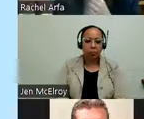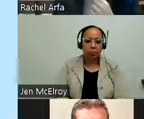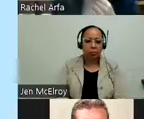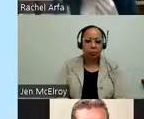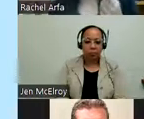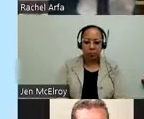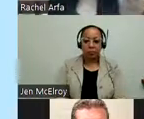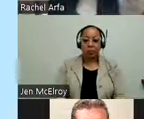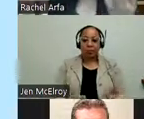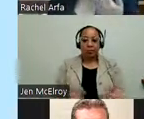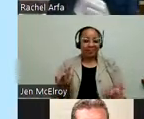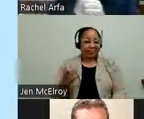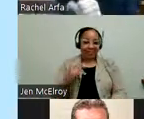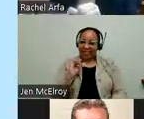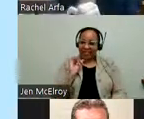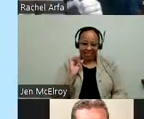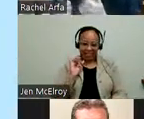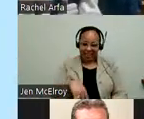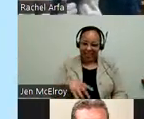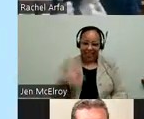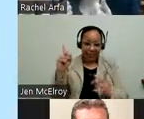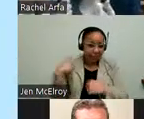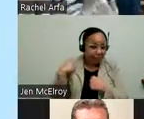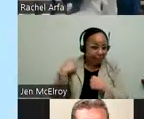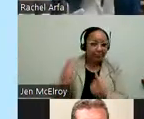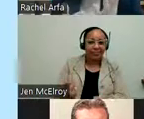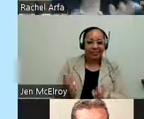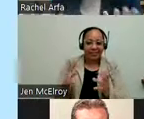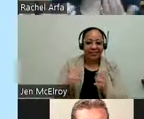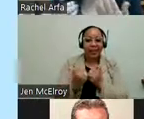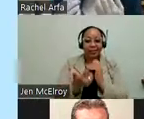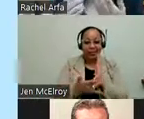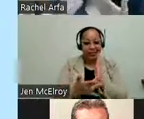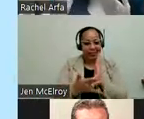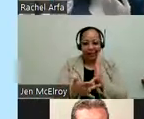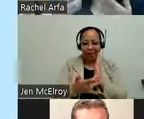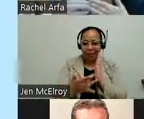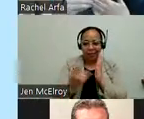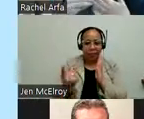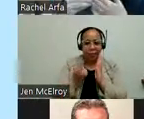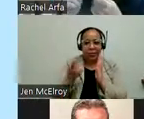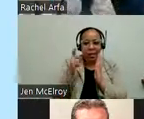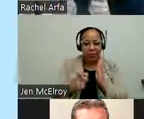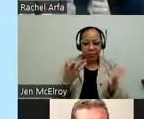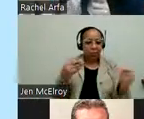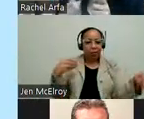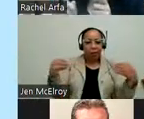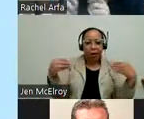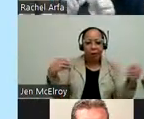The ongoing challenge for technology, we always have to be flexible to make sure that we don't lose anybody.